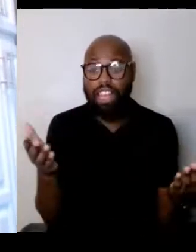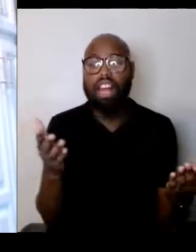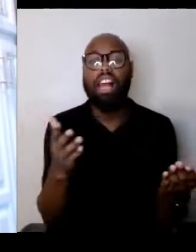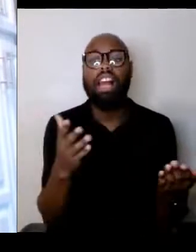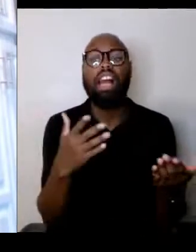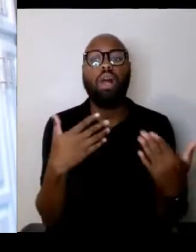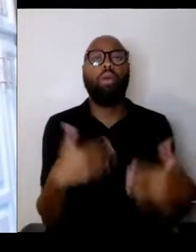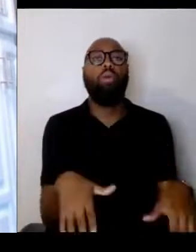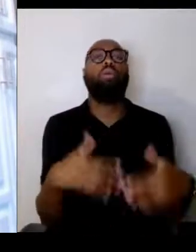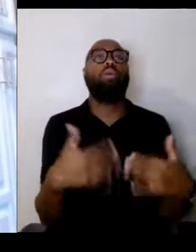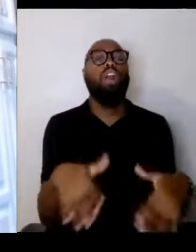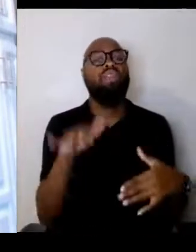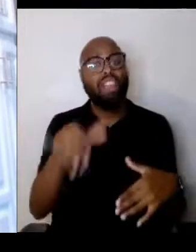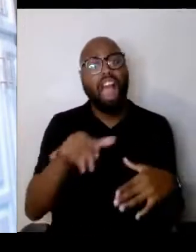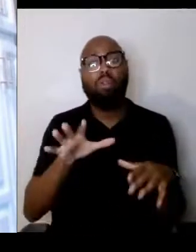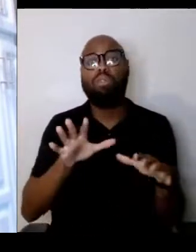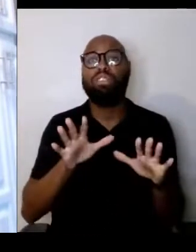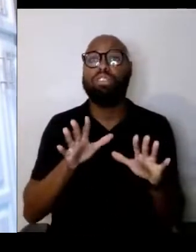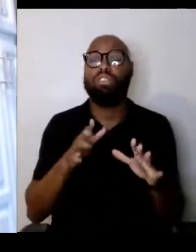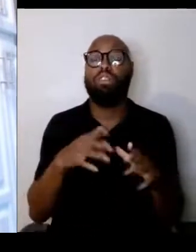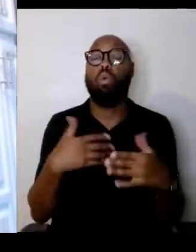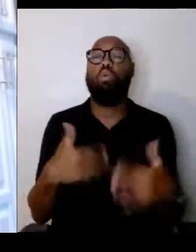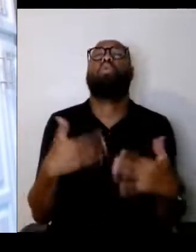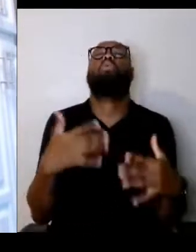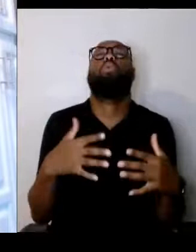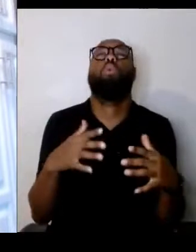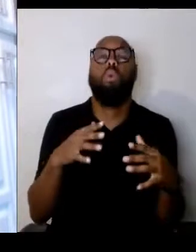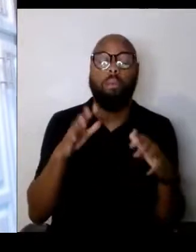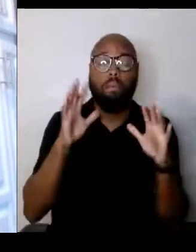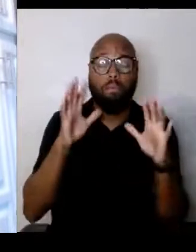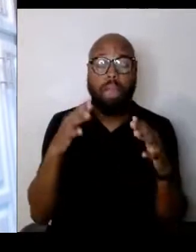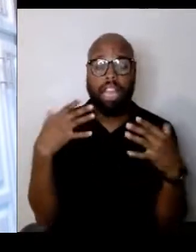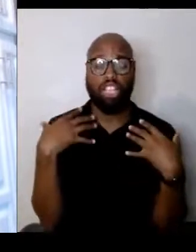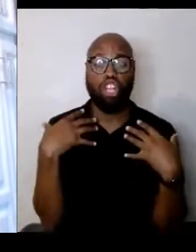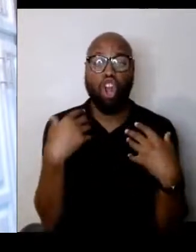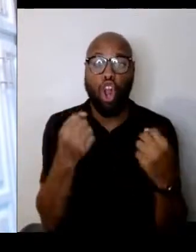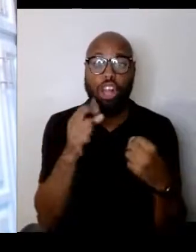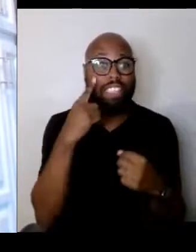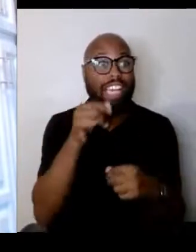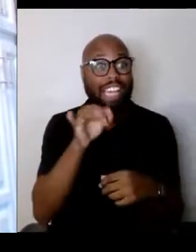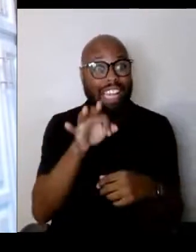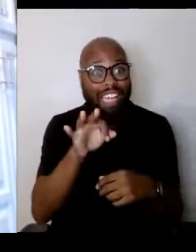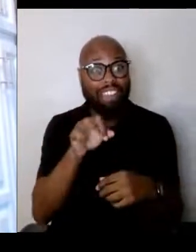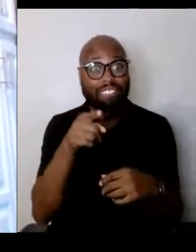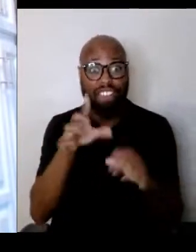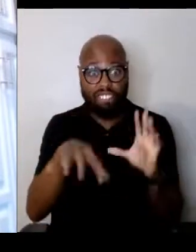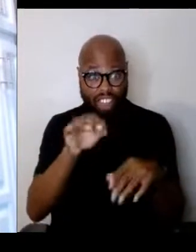because if you were found, you were dead. There was absolutely no question about it.